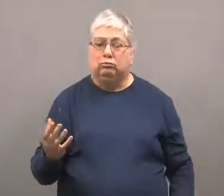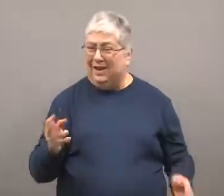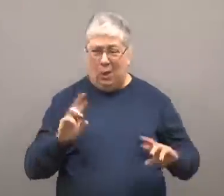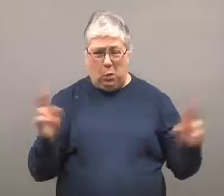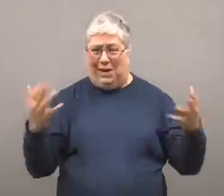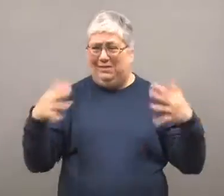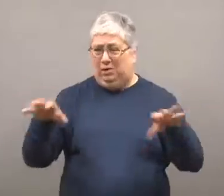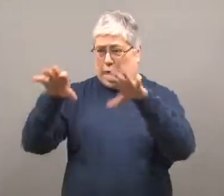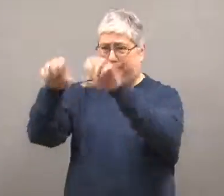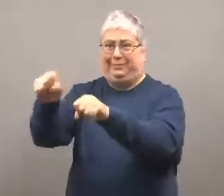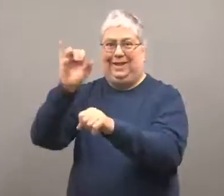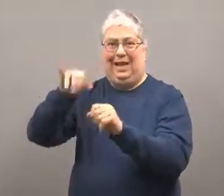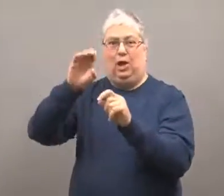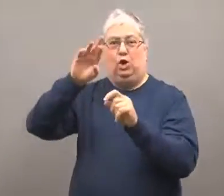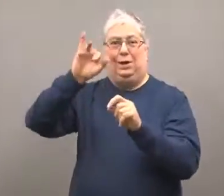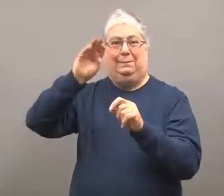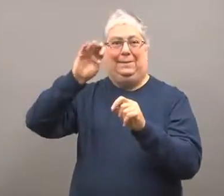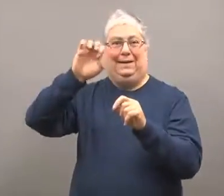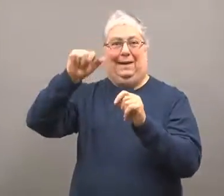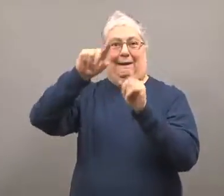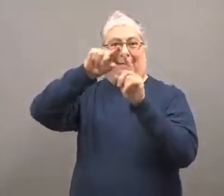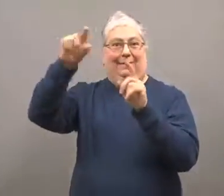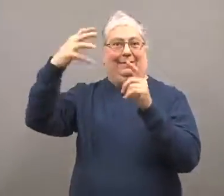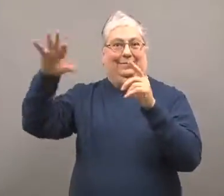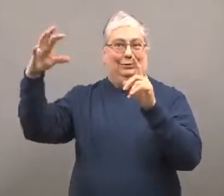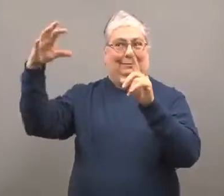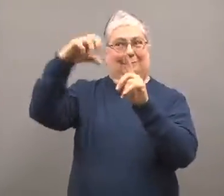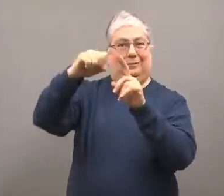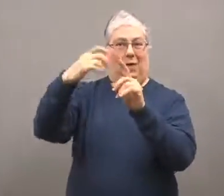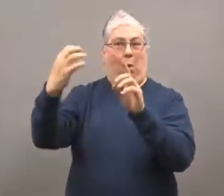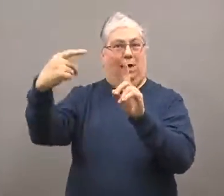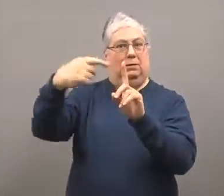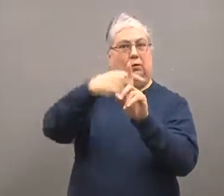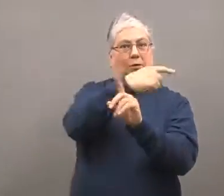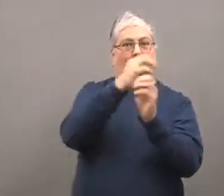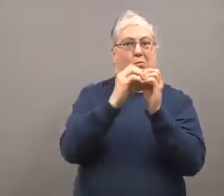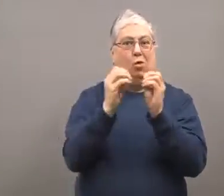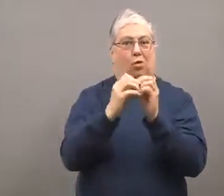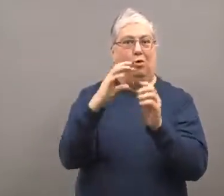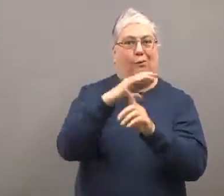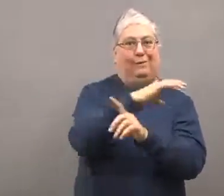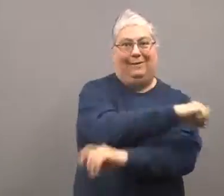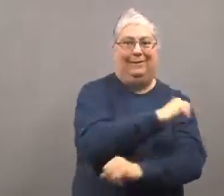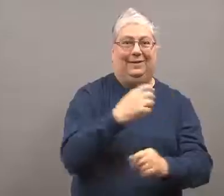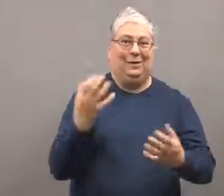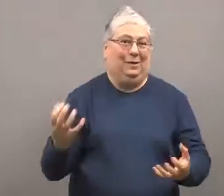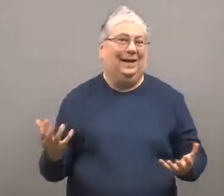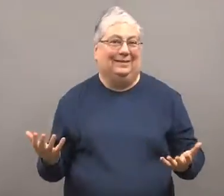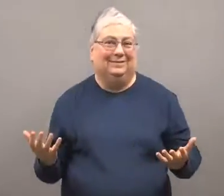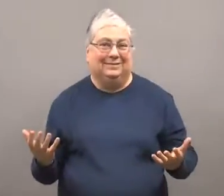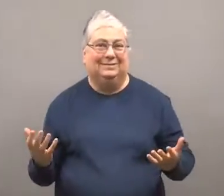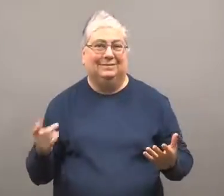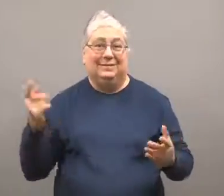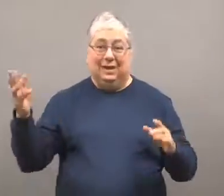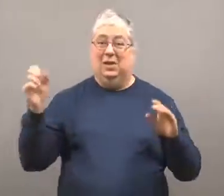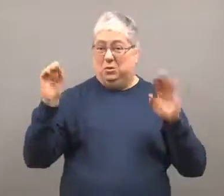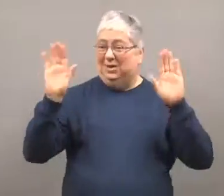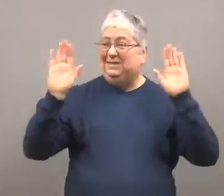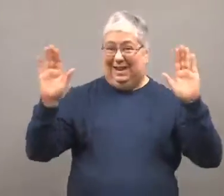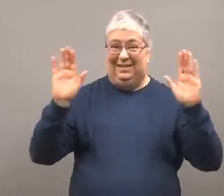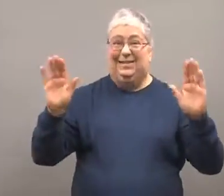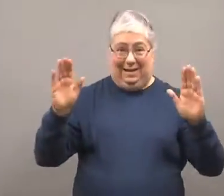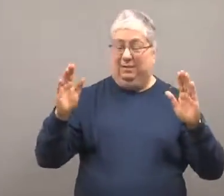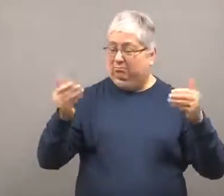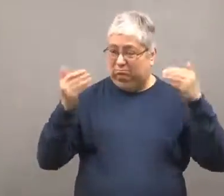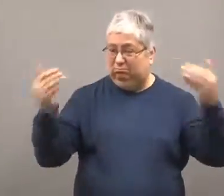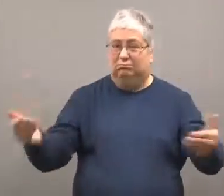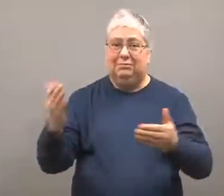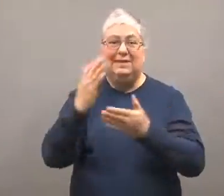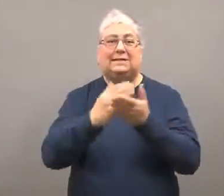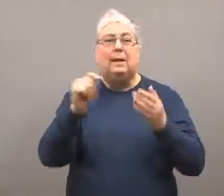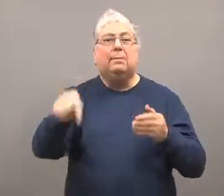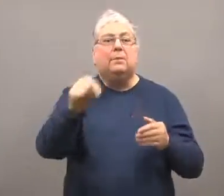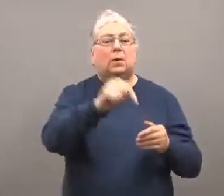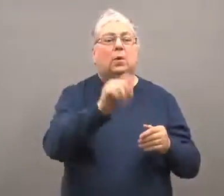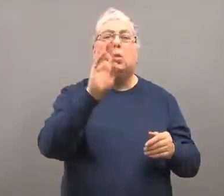The Russians had already invaded Crimea and wanted to continue westward.